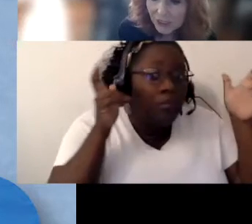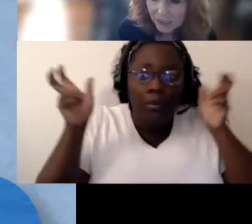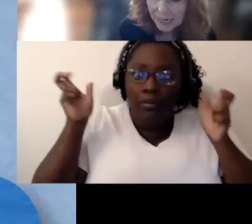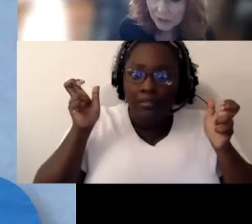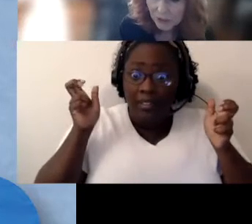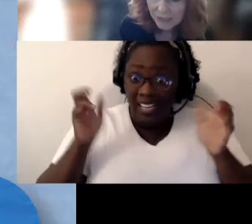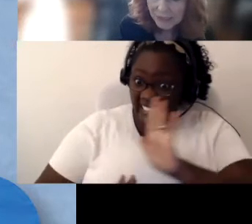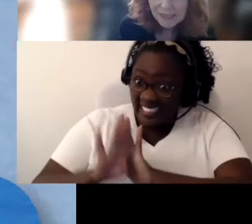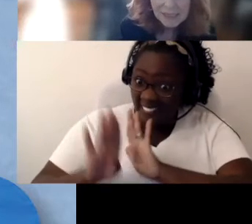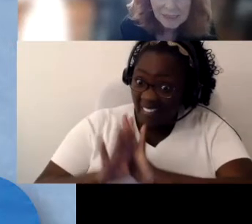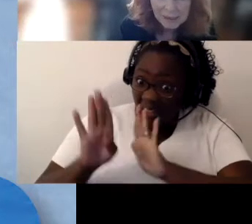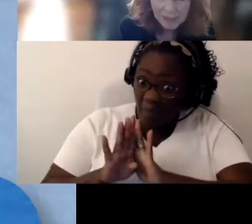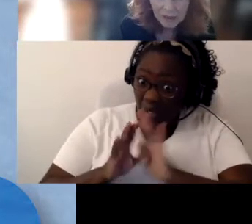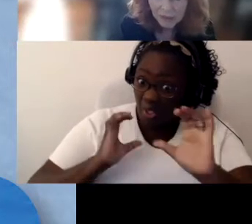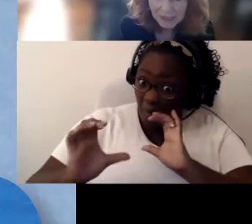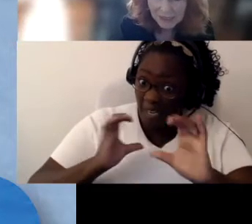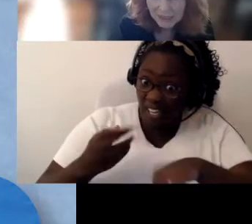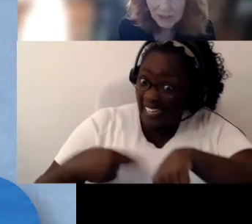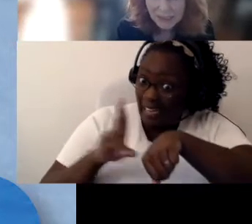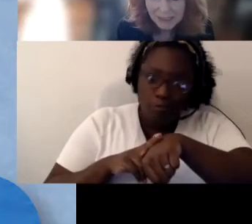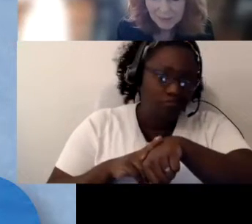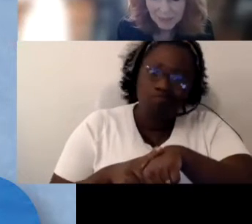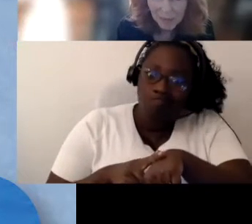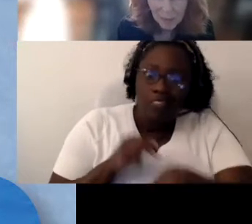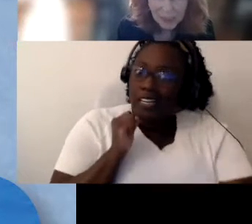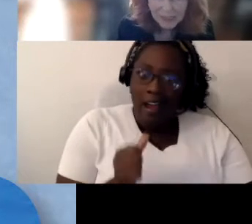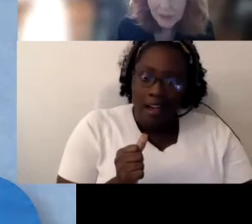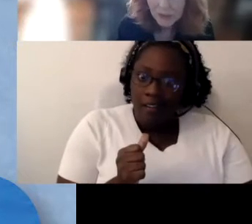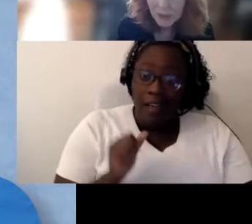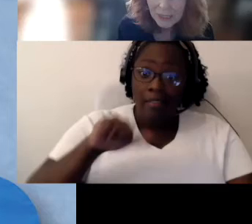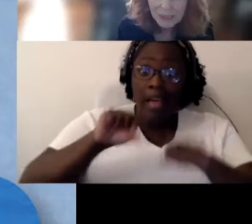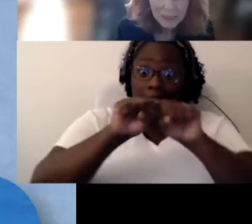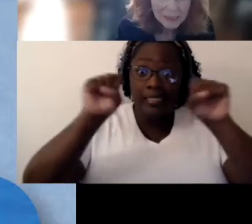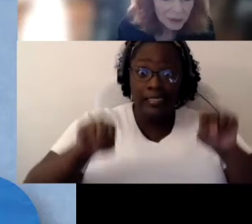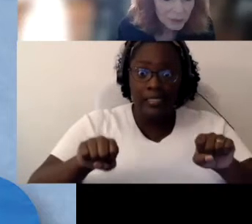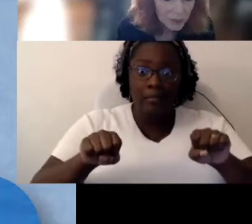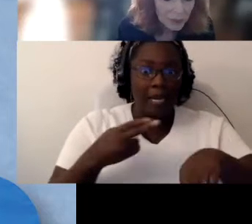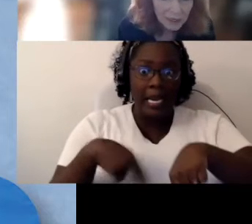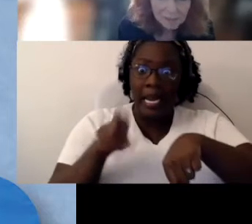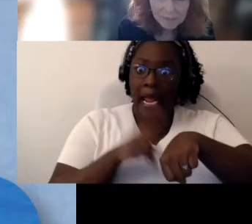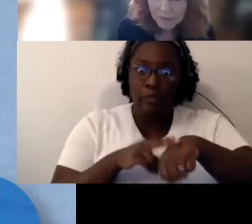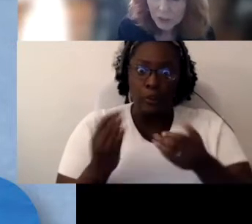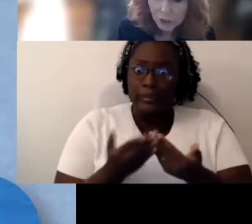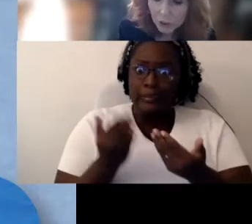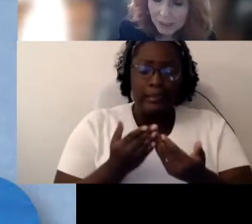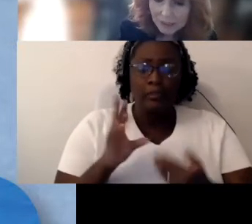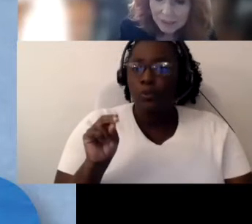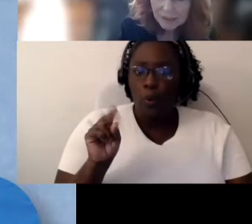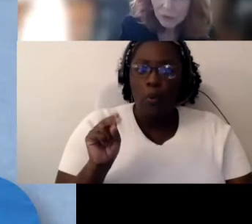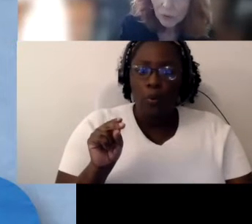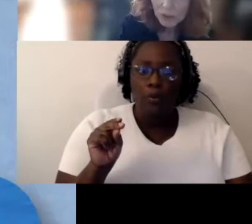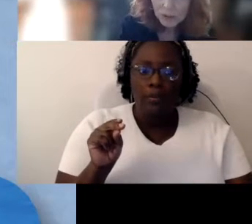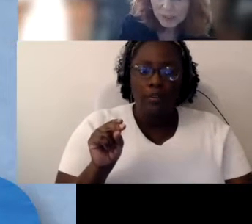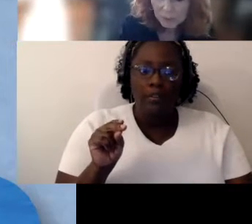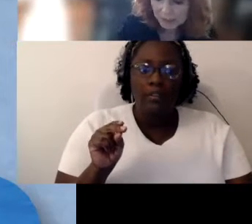Naturally a system they don't necessarily develop the way to to learn it or to express